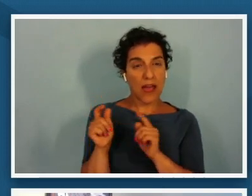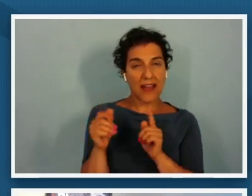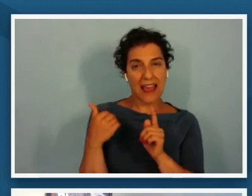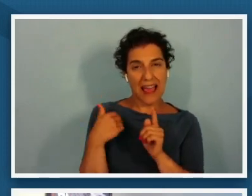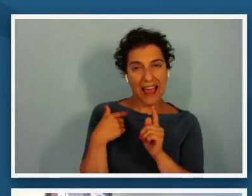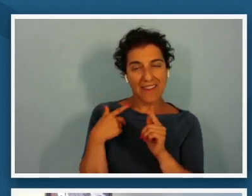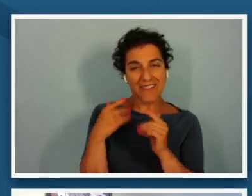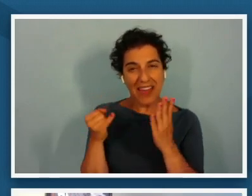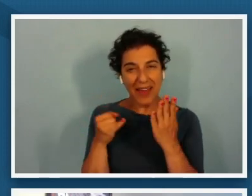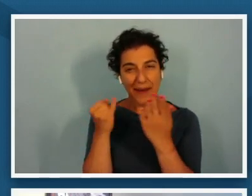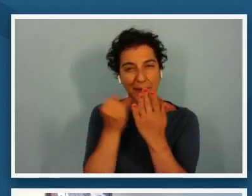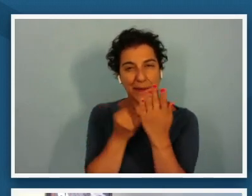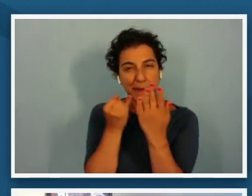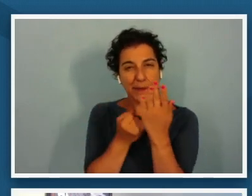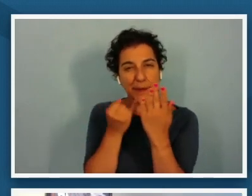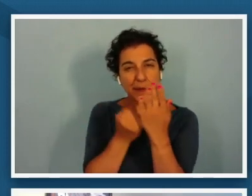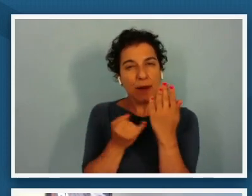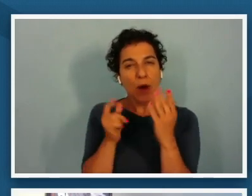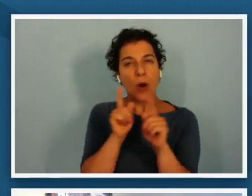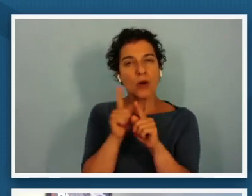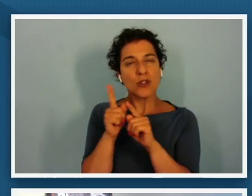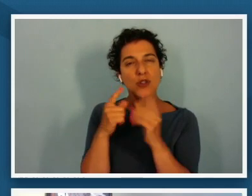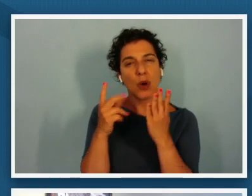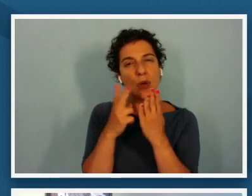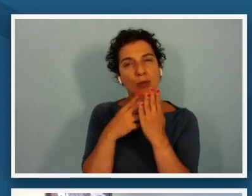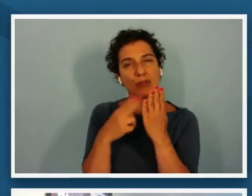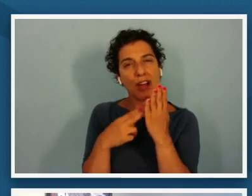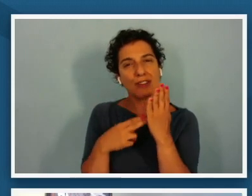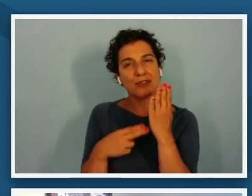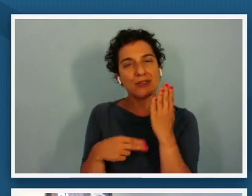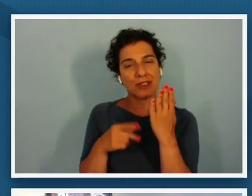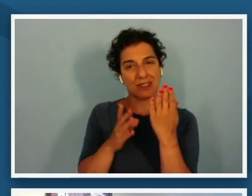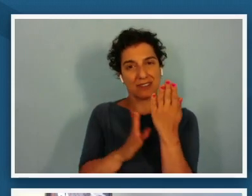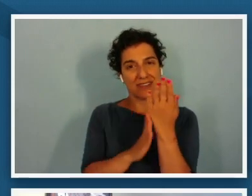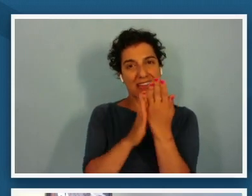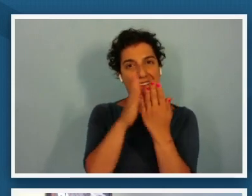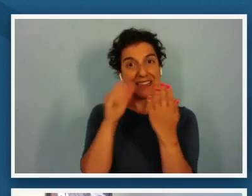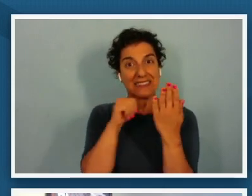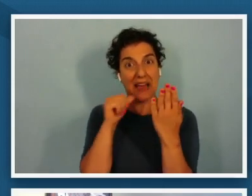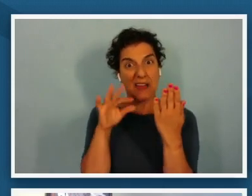uh brushwork to the to the edges of